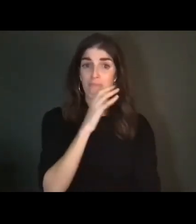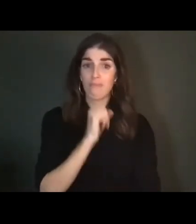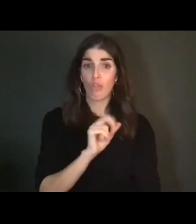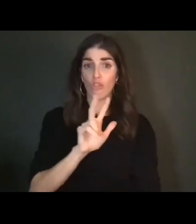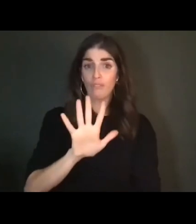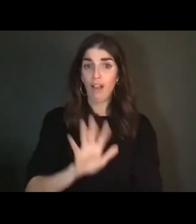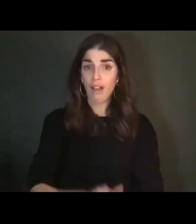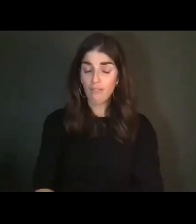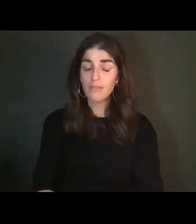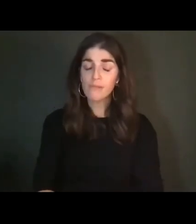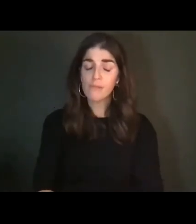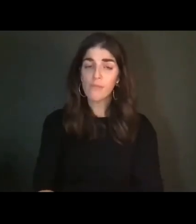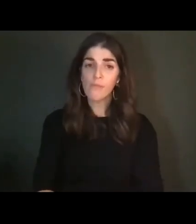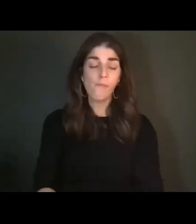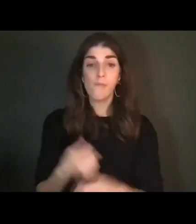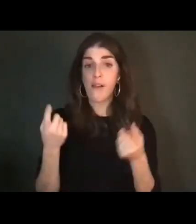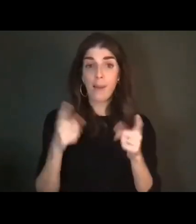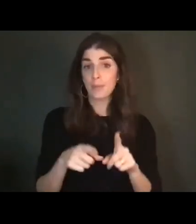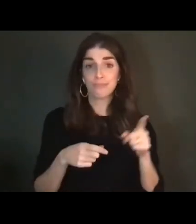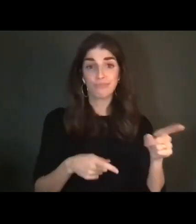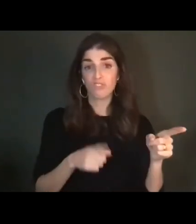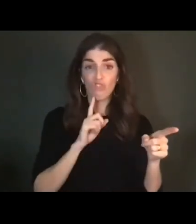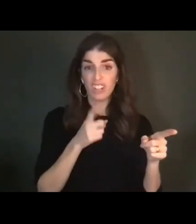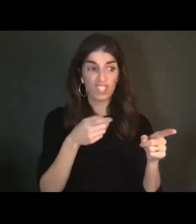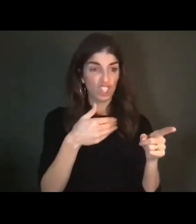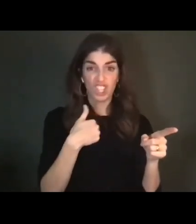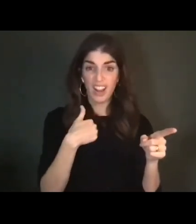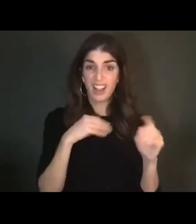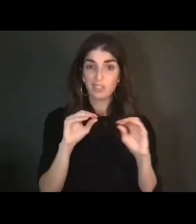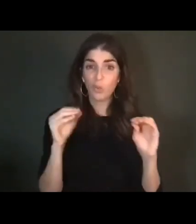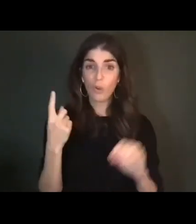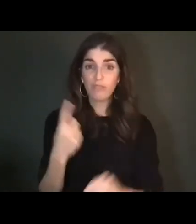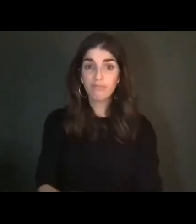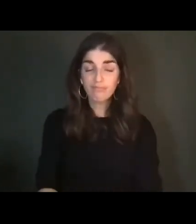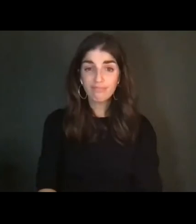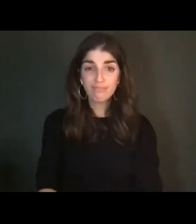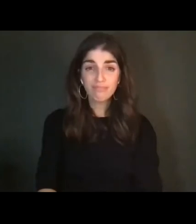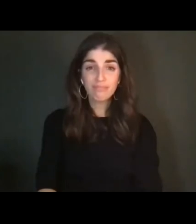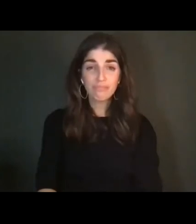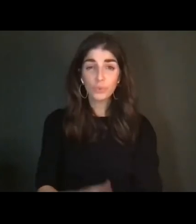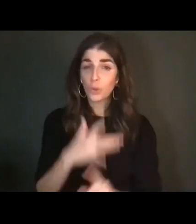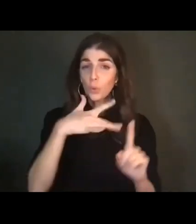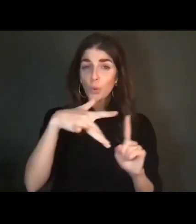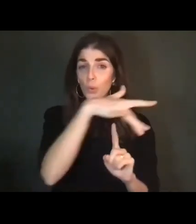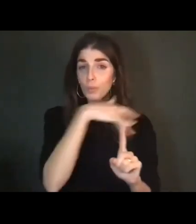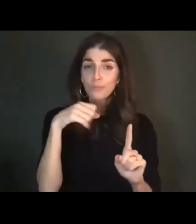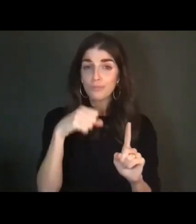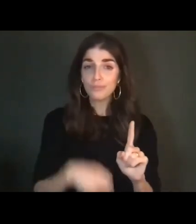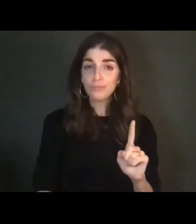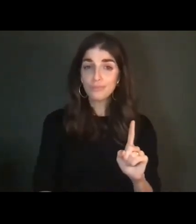what happened? She was left with no one. She didn't have anyone at all... They were in